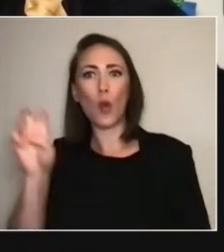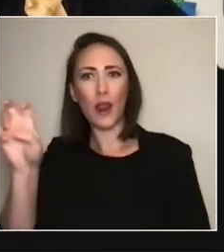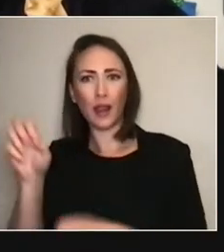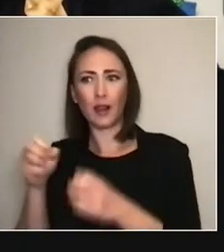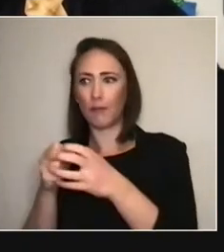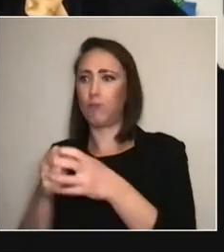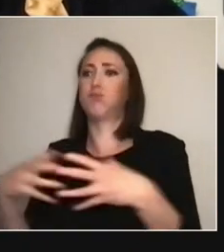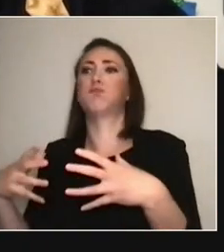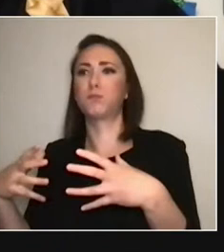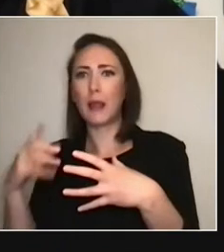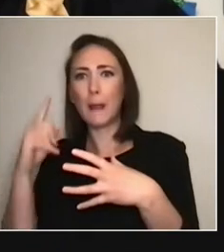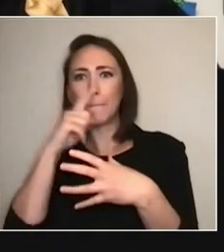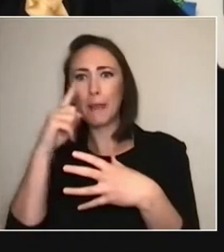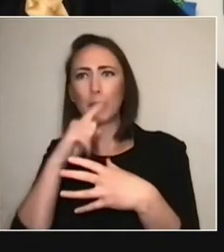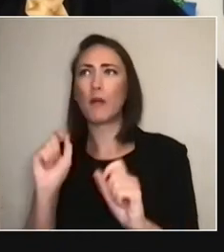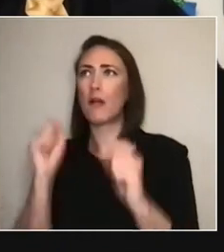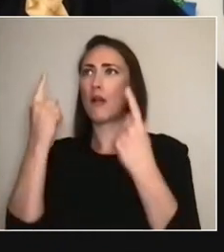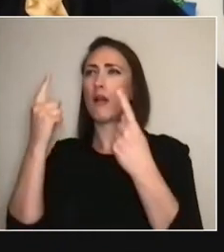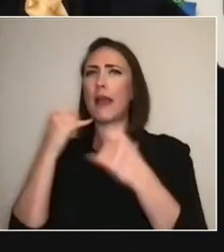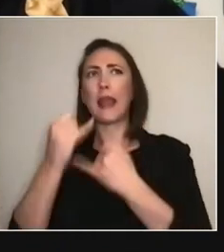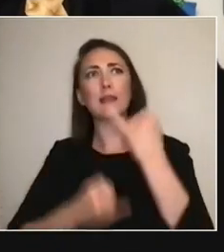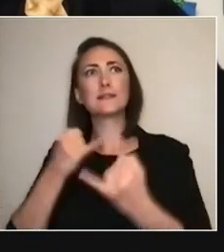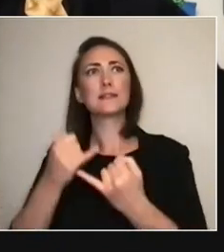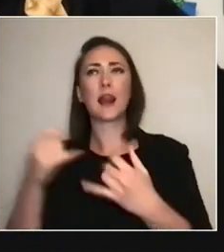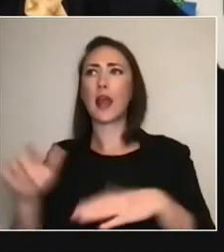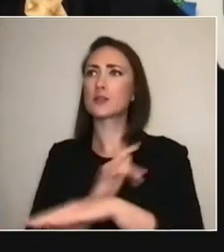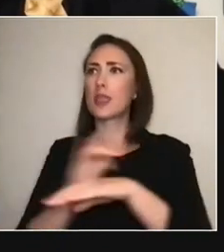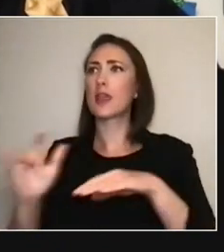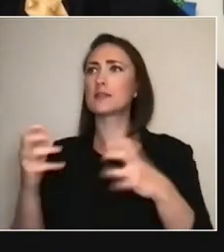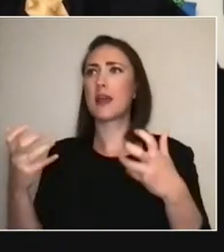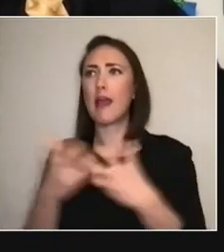international theatre, how to make collaborations happen